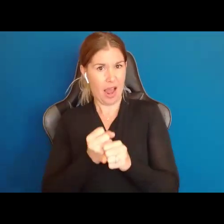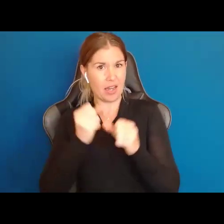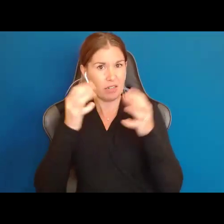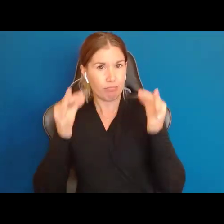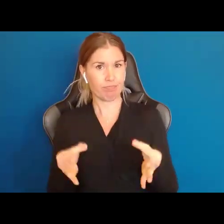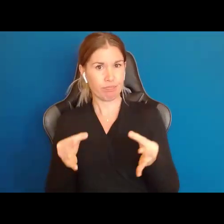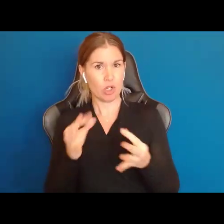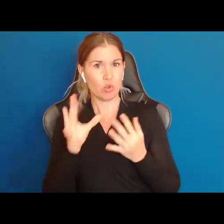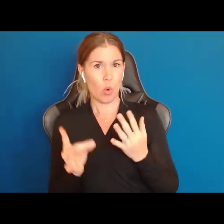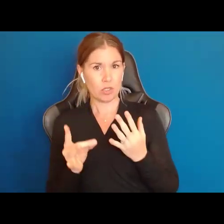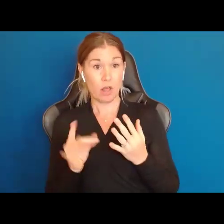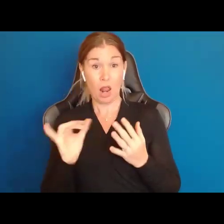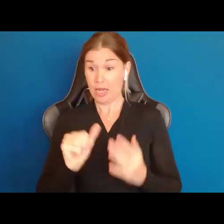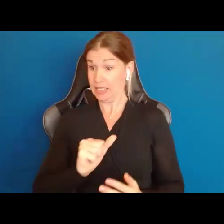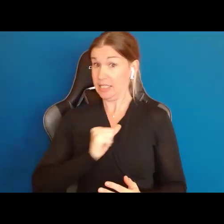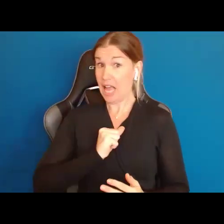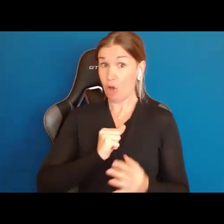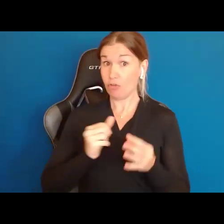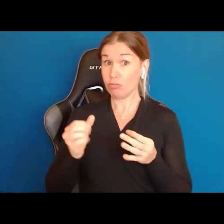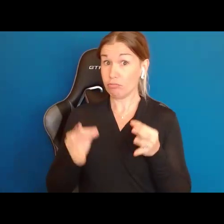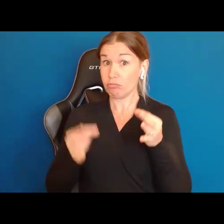they do things, instead of having things done to them. They make choices